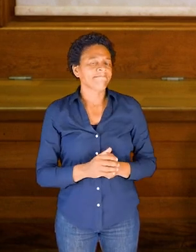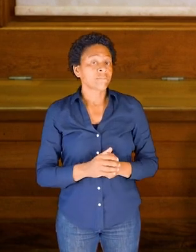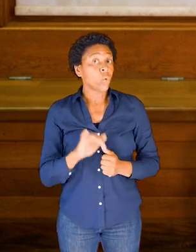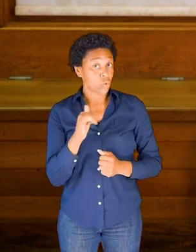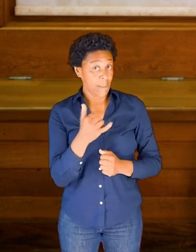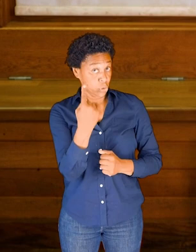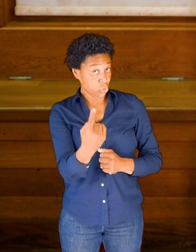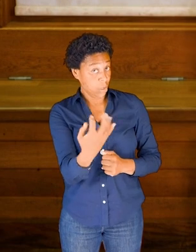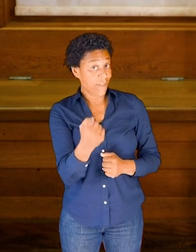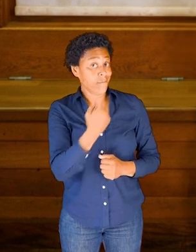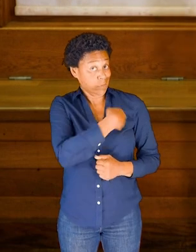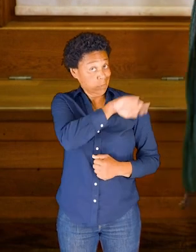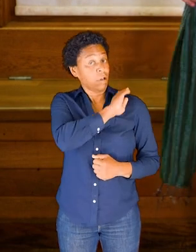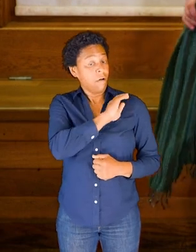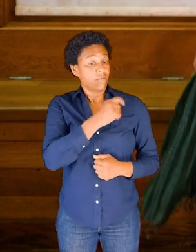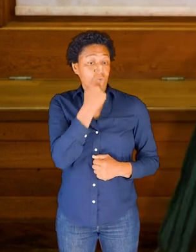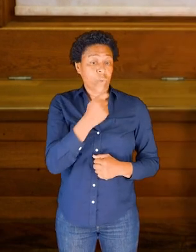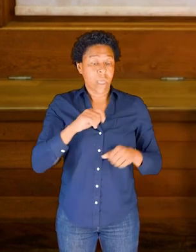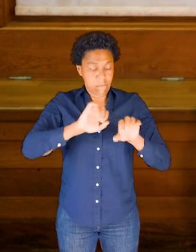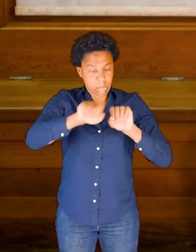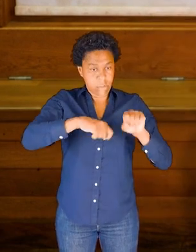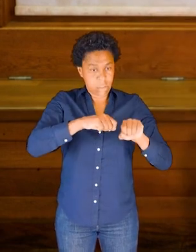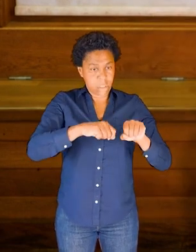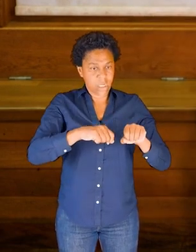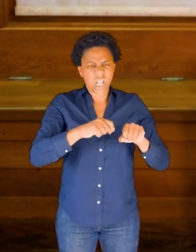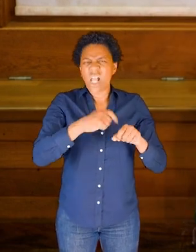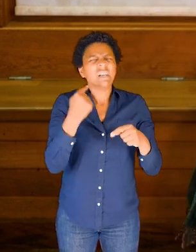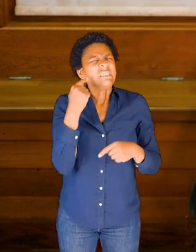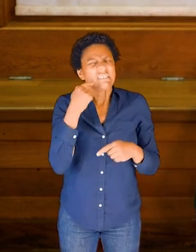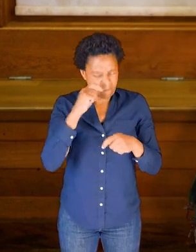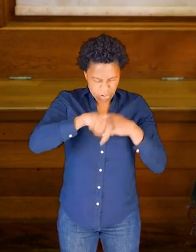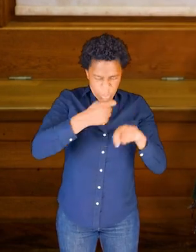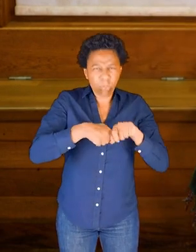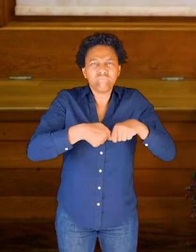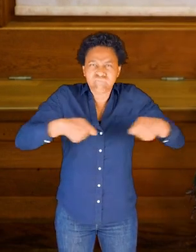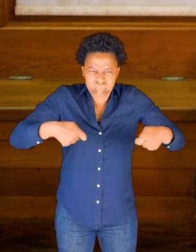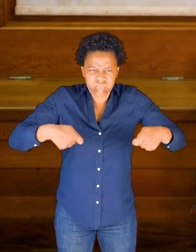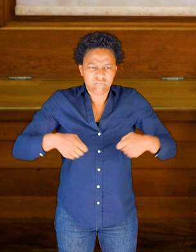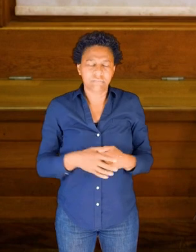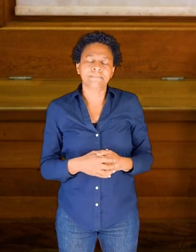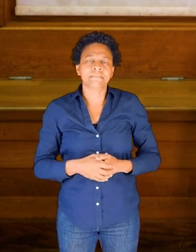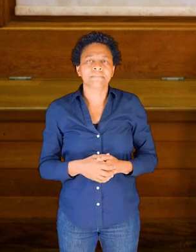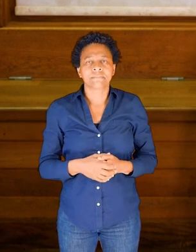So if you have a scarf, you can take your scarf and tie a very simple knot.